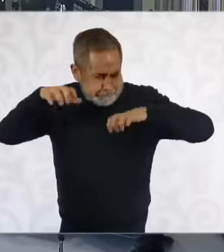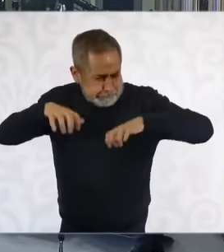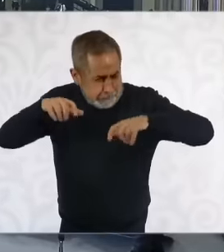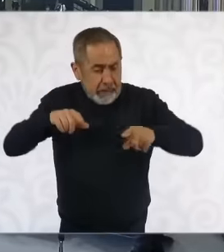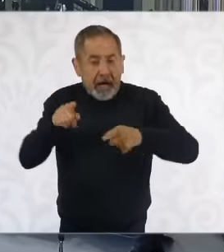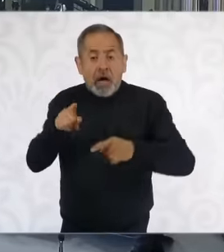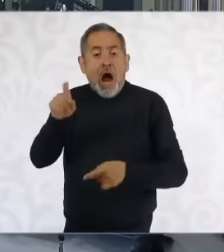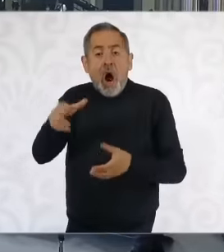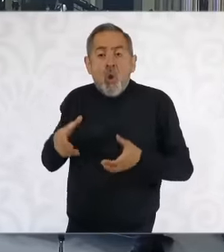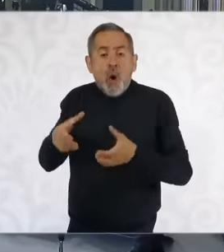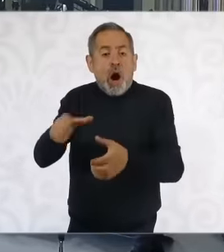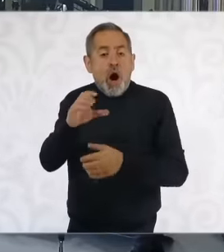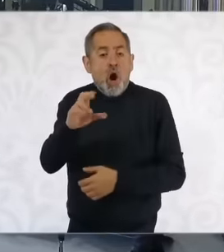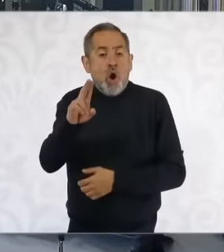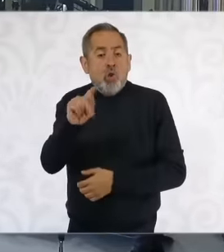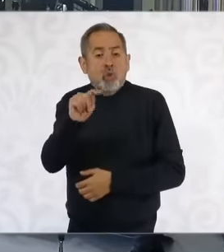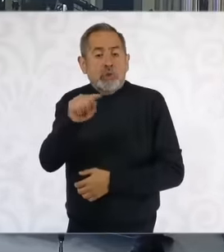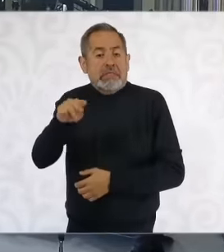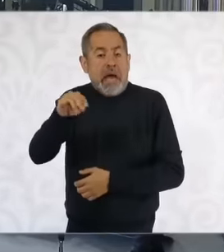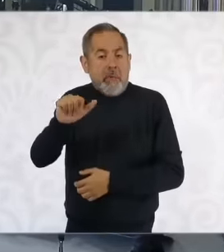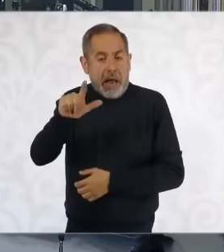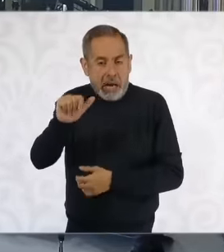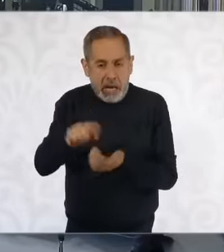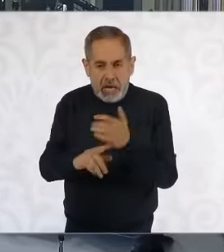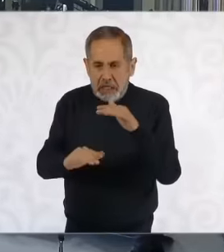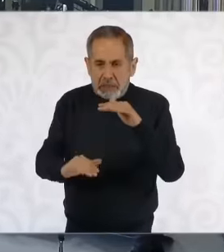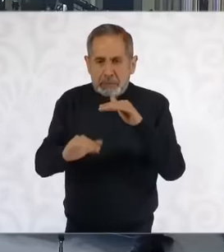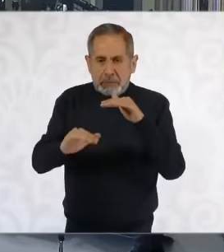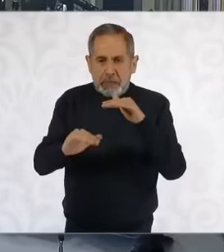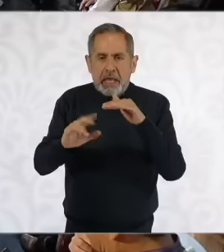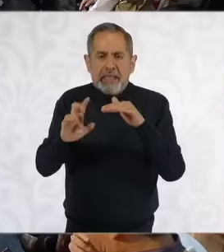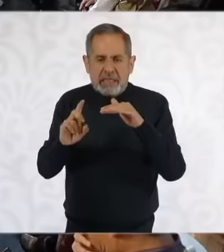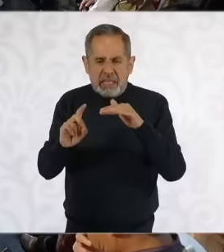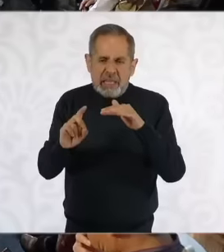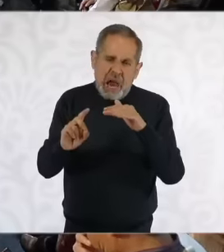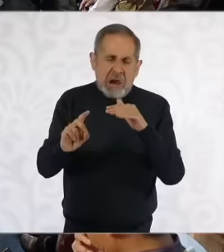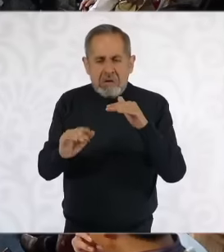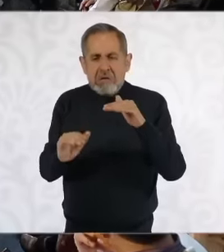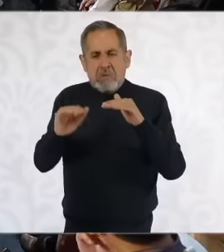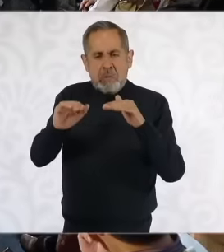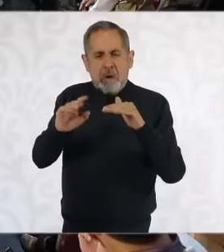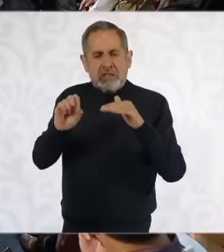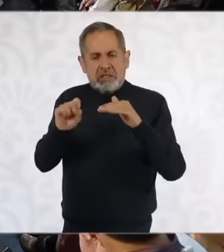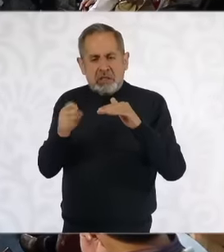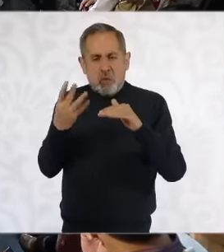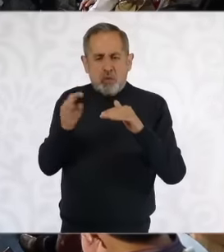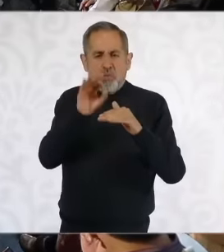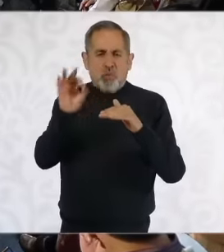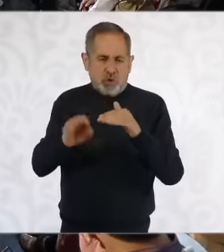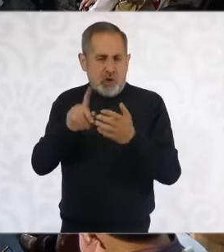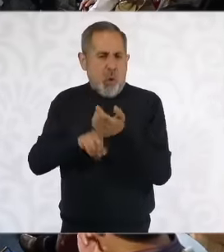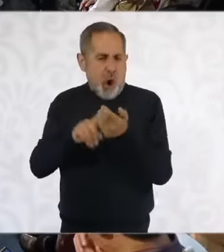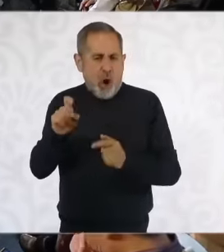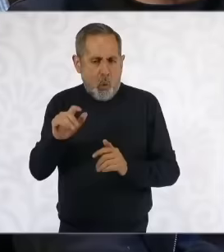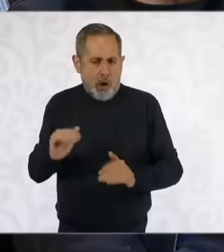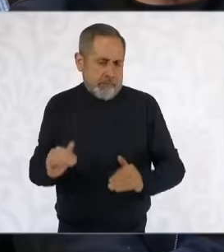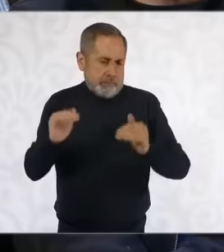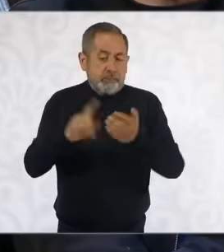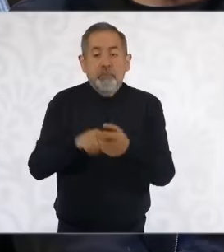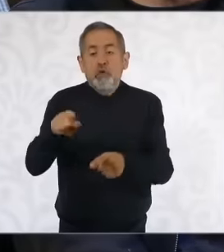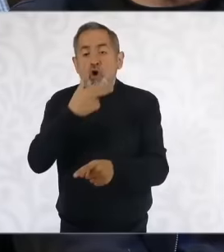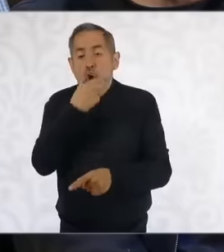recovered 30%, reaching today 64 of its capacity Pedro Moctezuma Barragán undersecretary